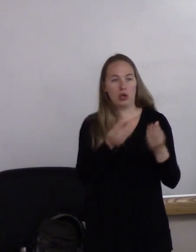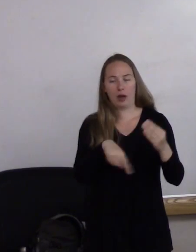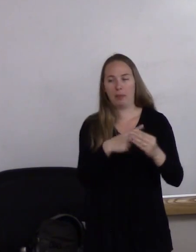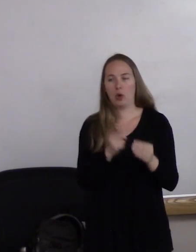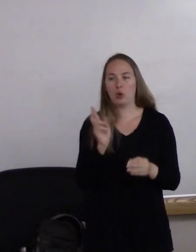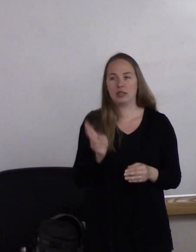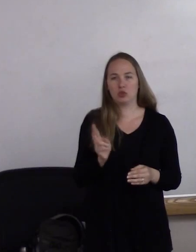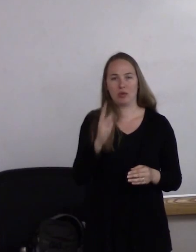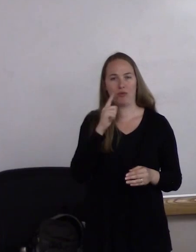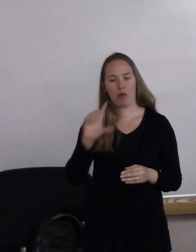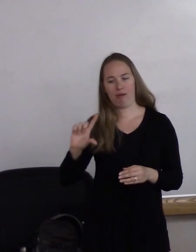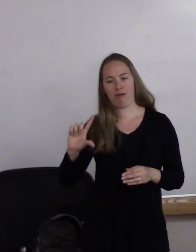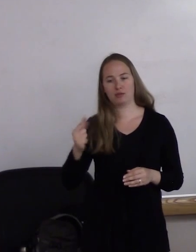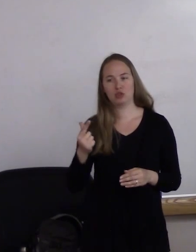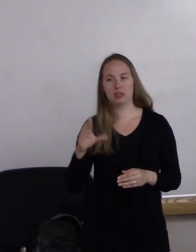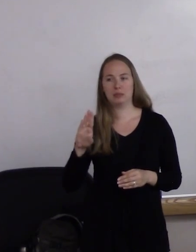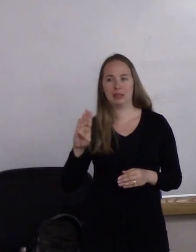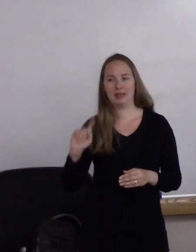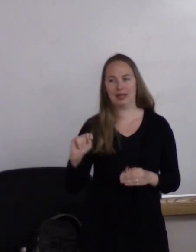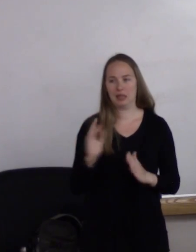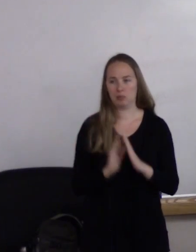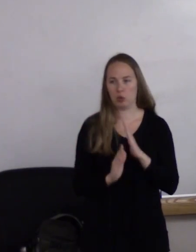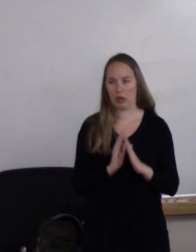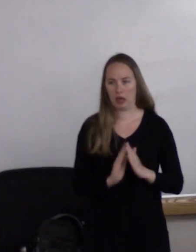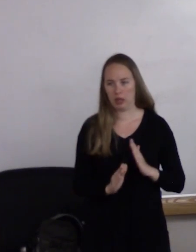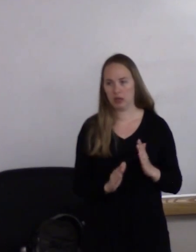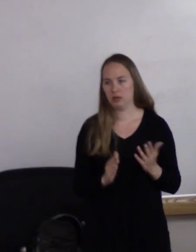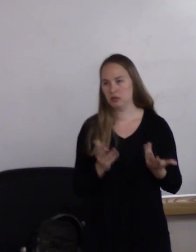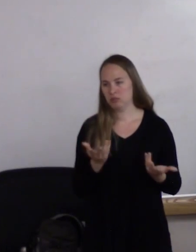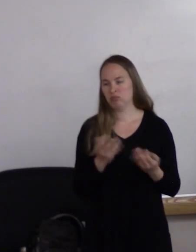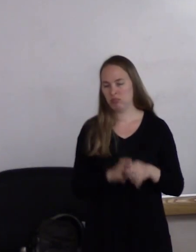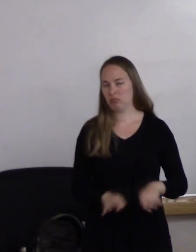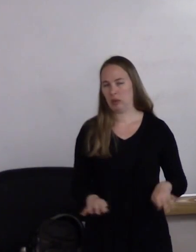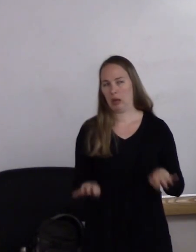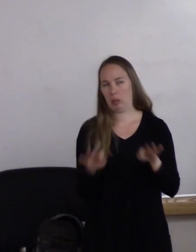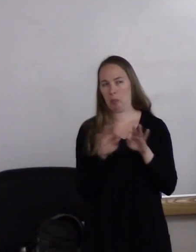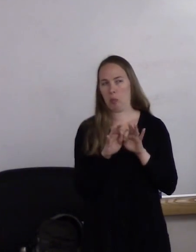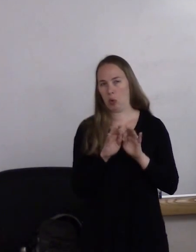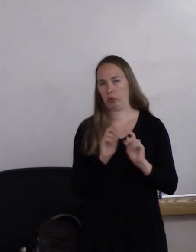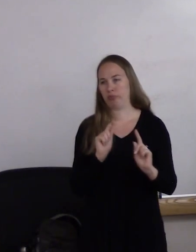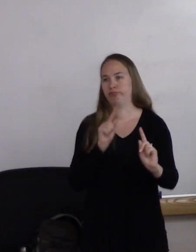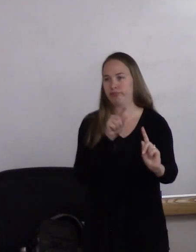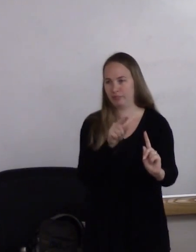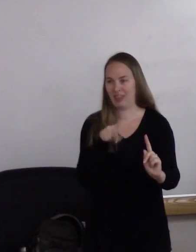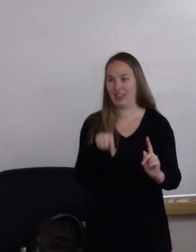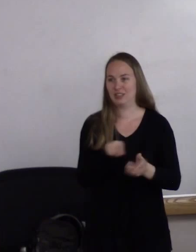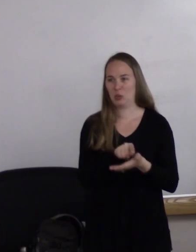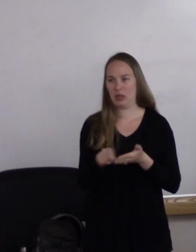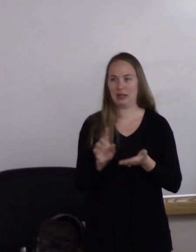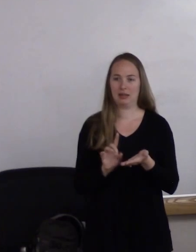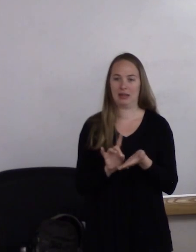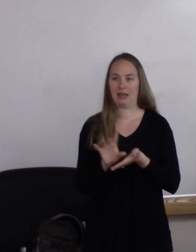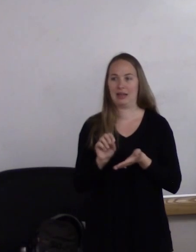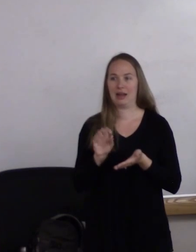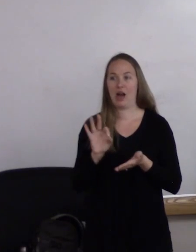of the LGBT community. Certainly an important milestone this week. The kickoff of pride.